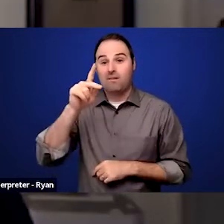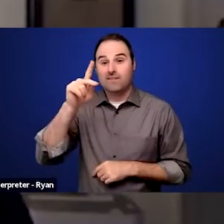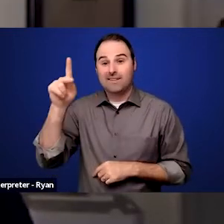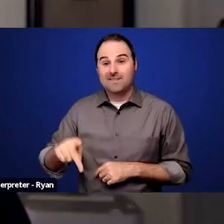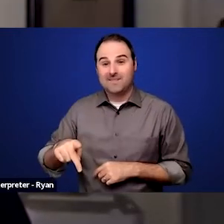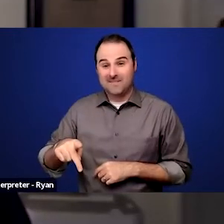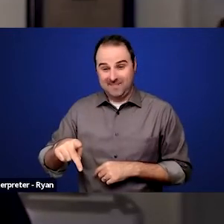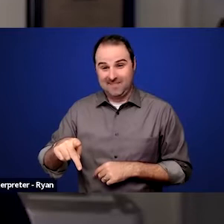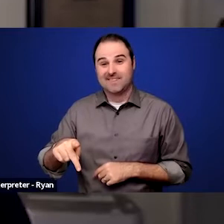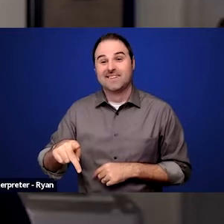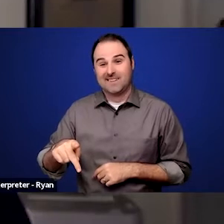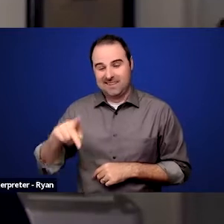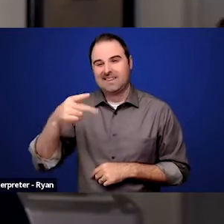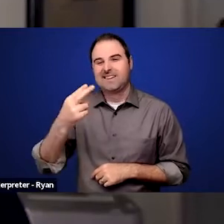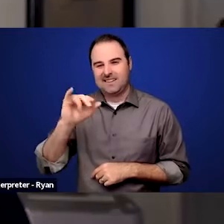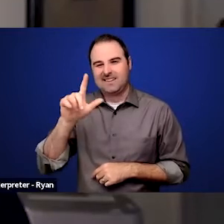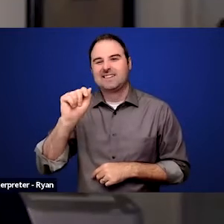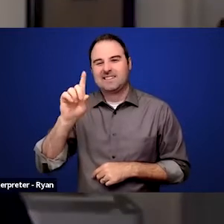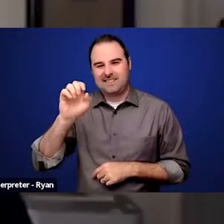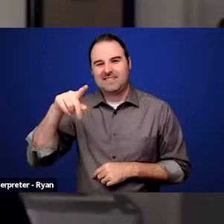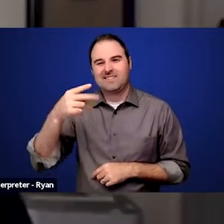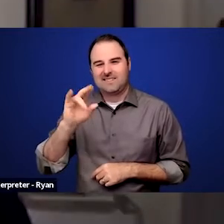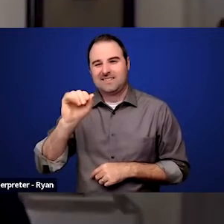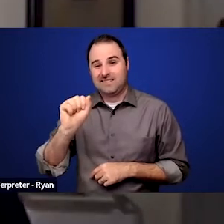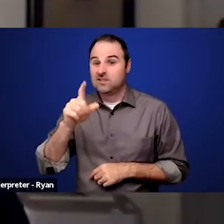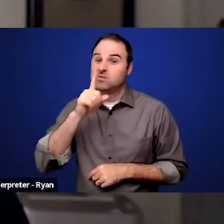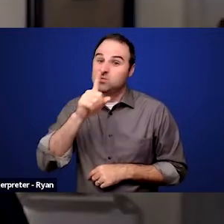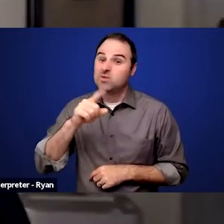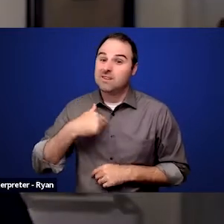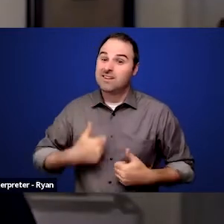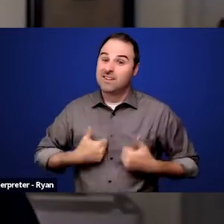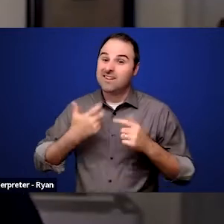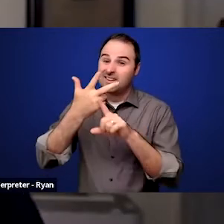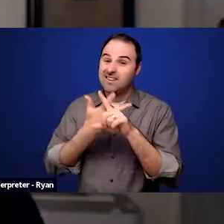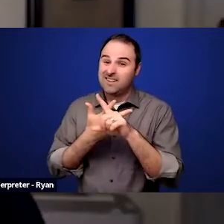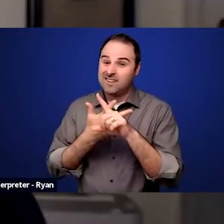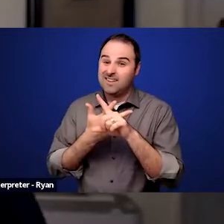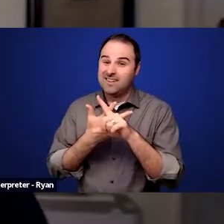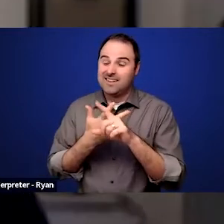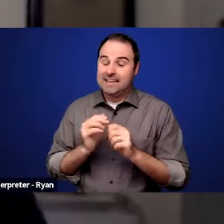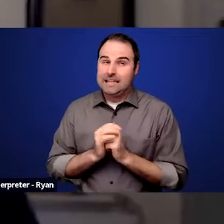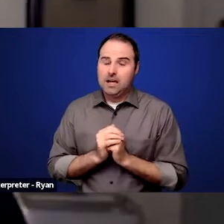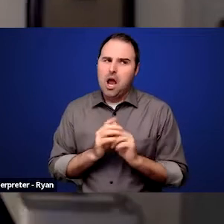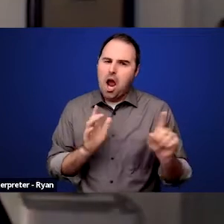So I lived in Philadelphia for three months, but I actually, not that I don't like Philadelphia,